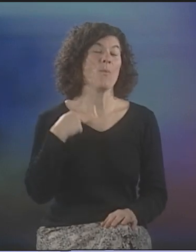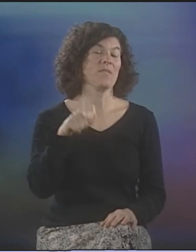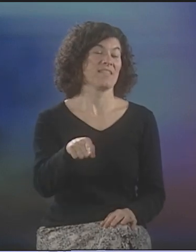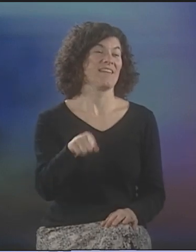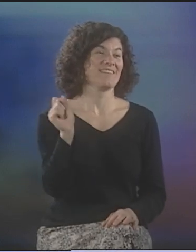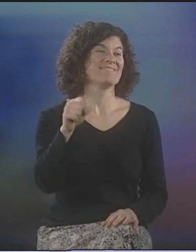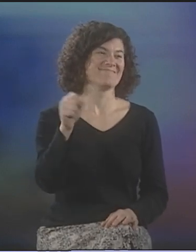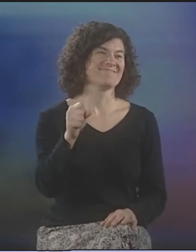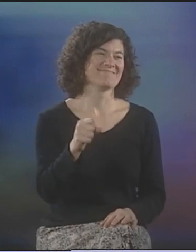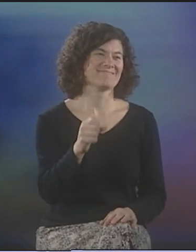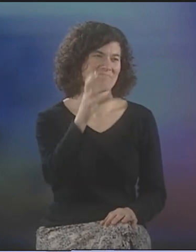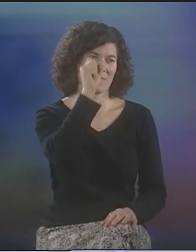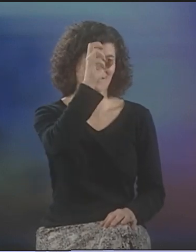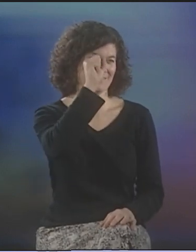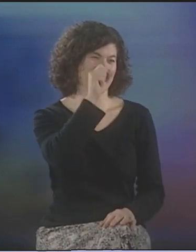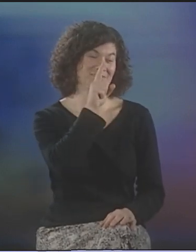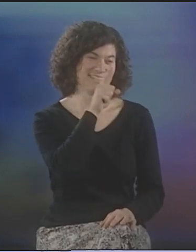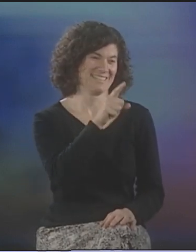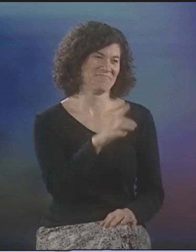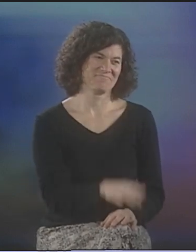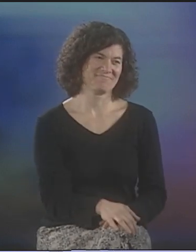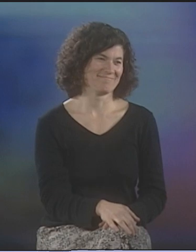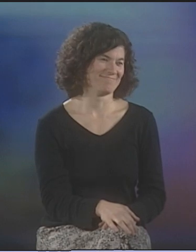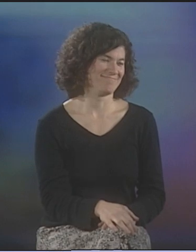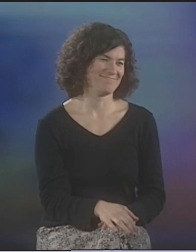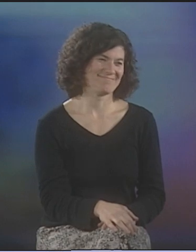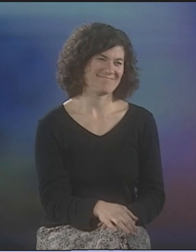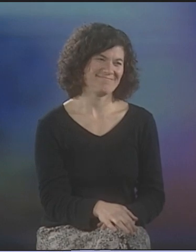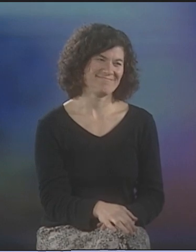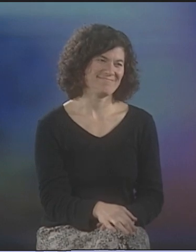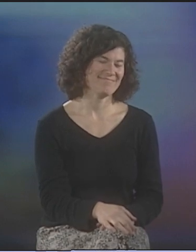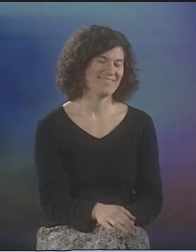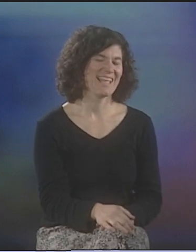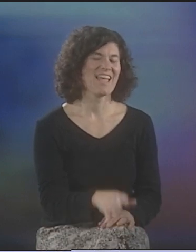YES, I WAS THERE. IT WAS INCREDIBLE. REALLY.